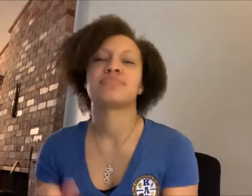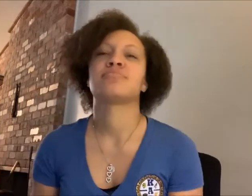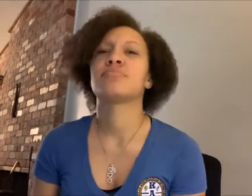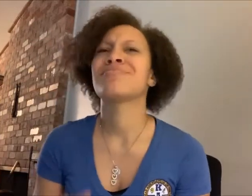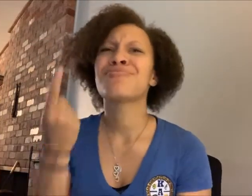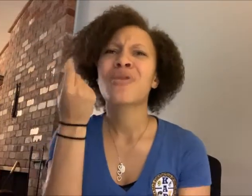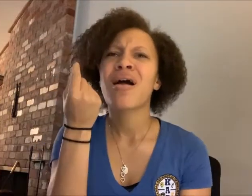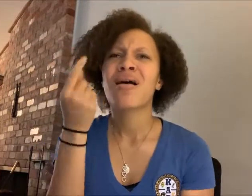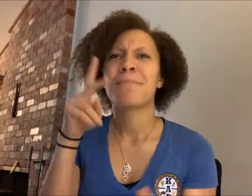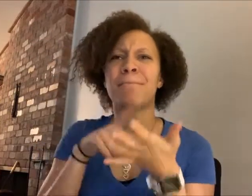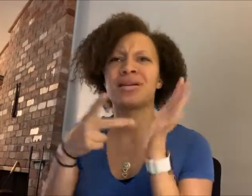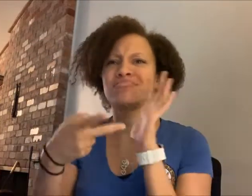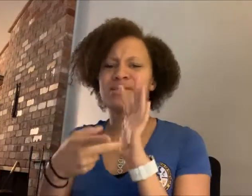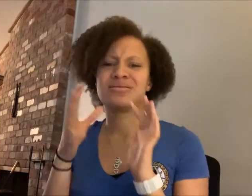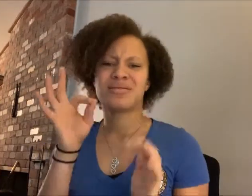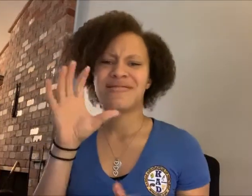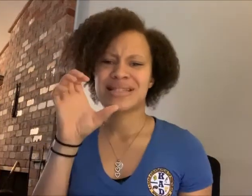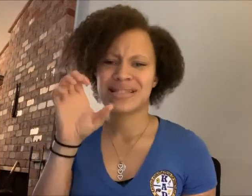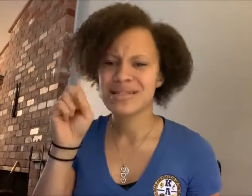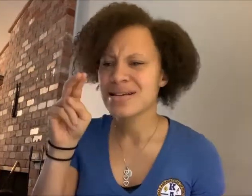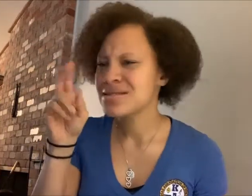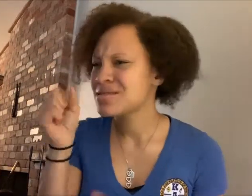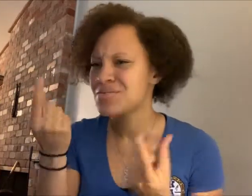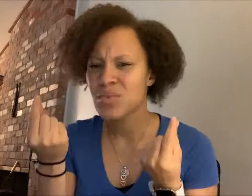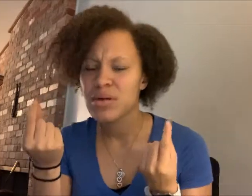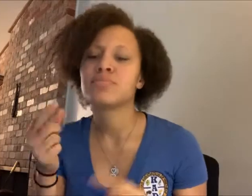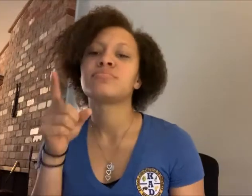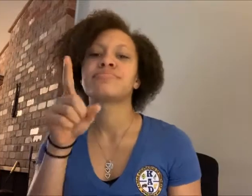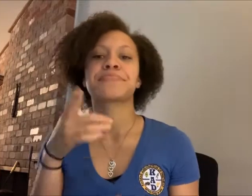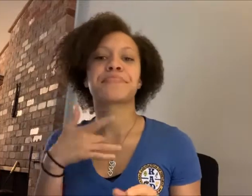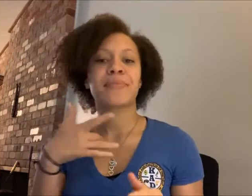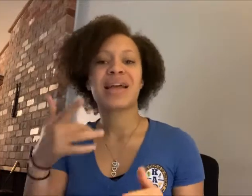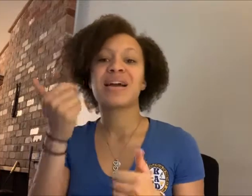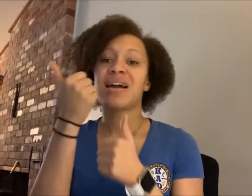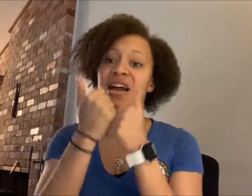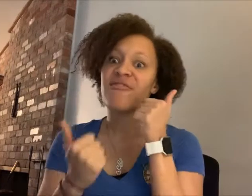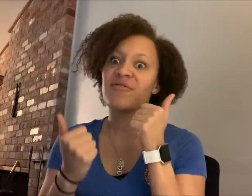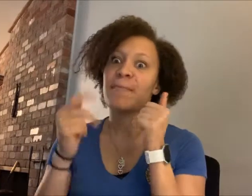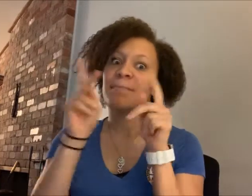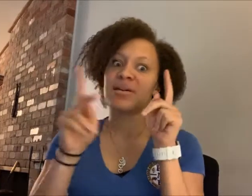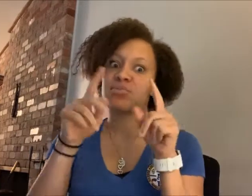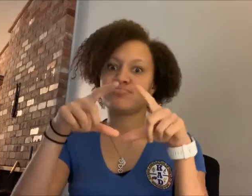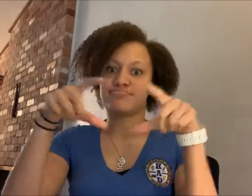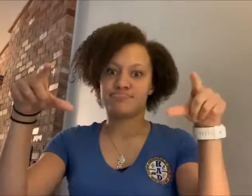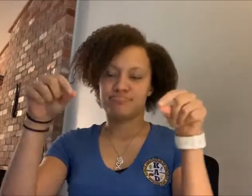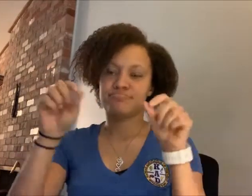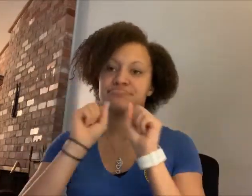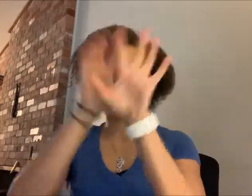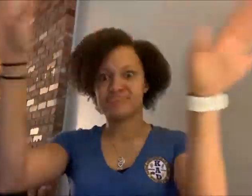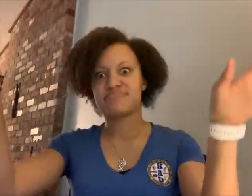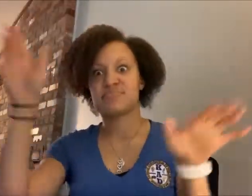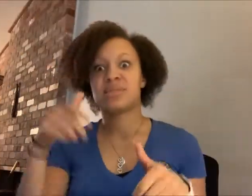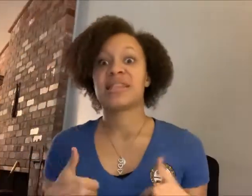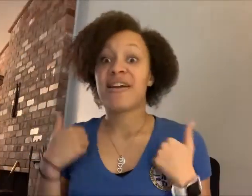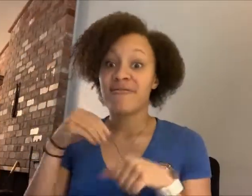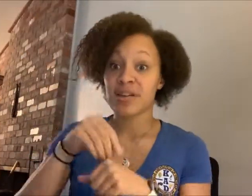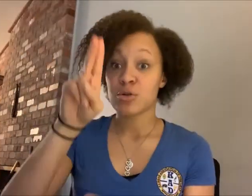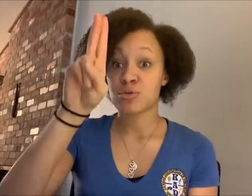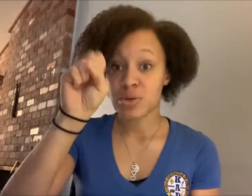The purpose of census is that they will sent our letter to every person living in the US.